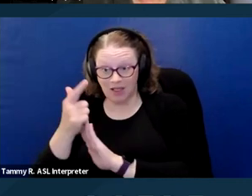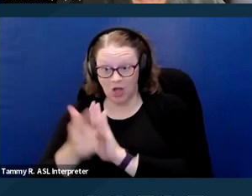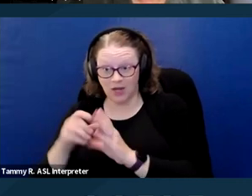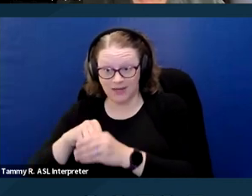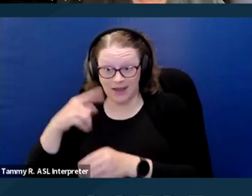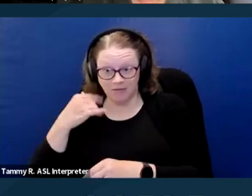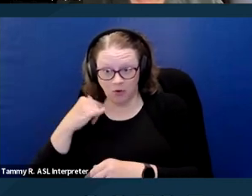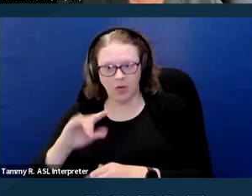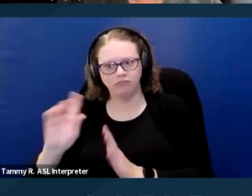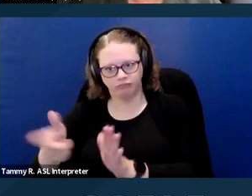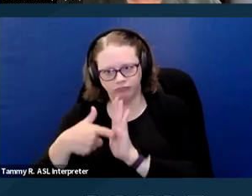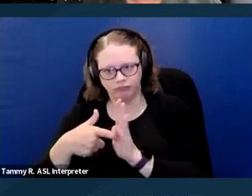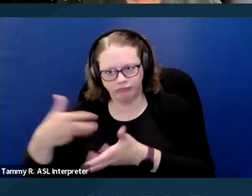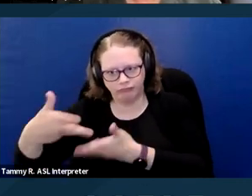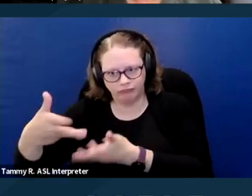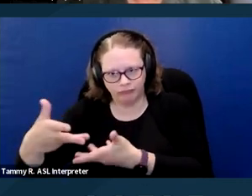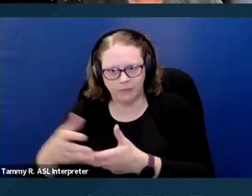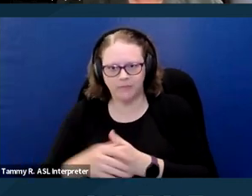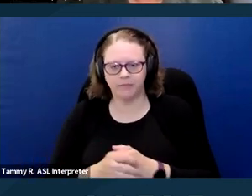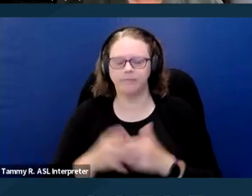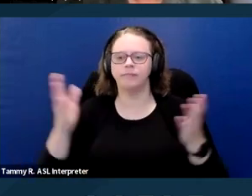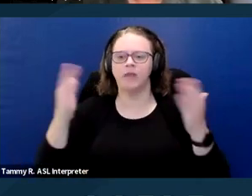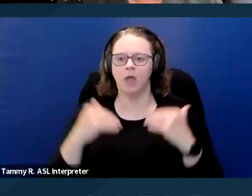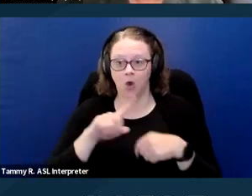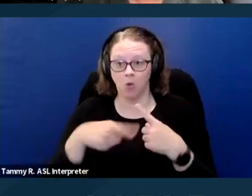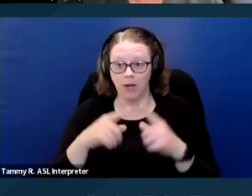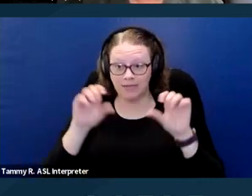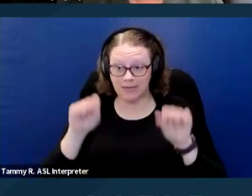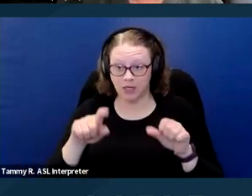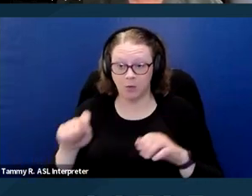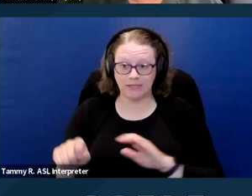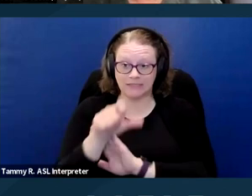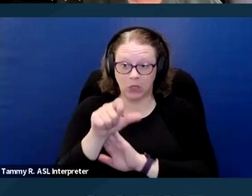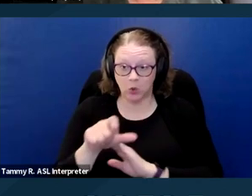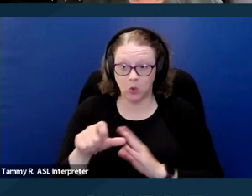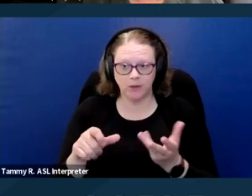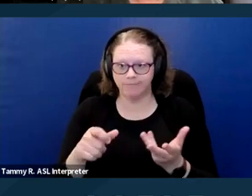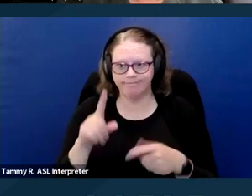When can an assistance dog be excluded? Just a couple of circumstances